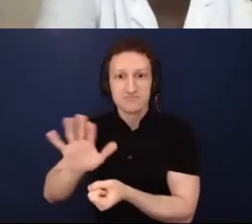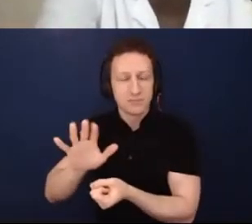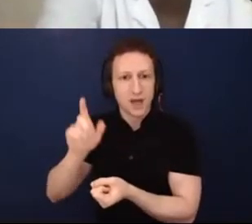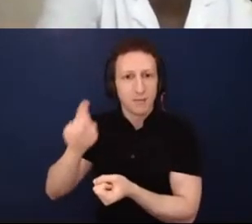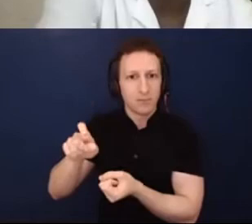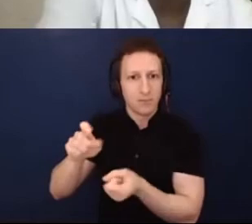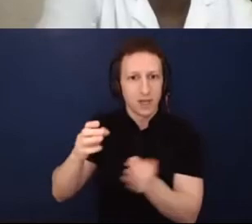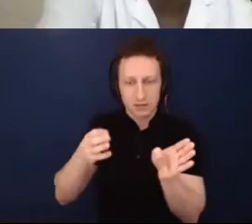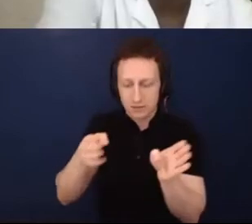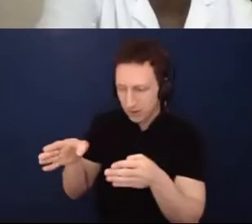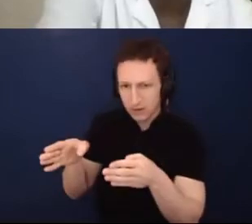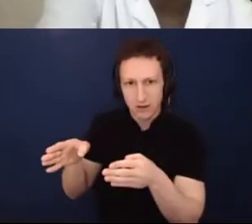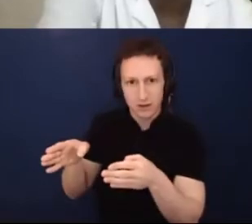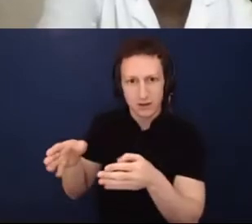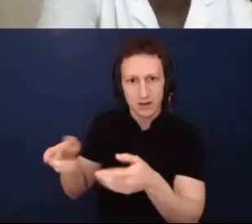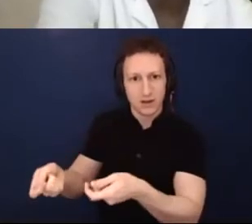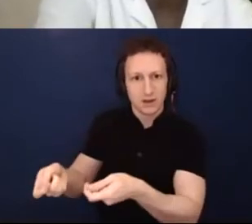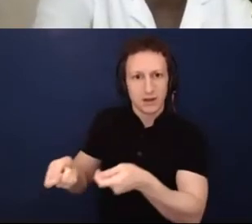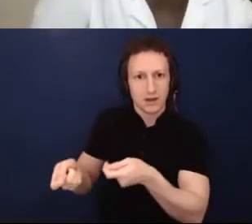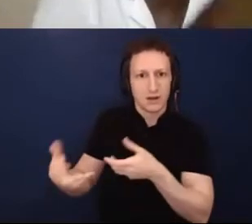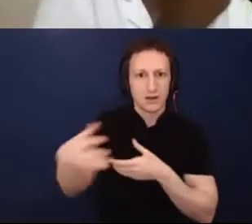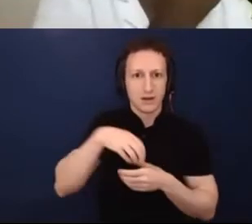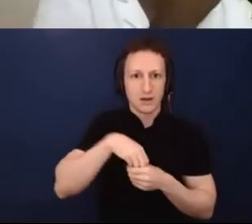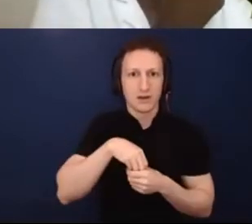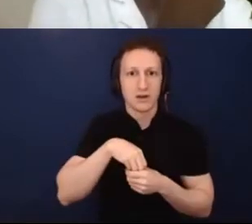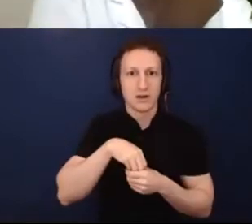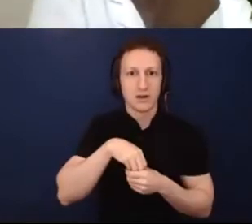this moment. We also need to understand the different